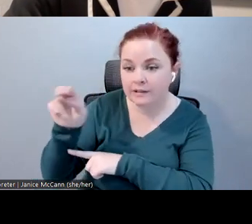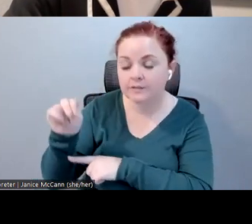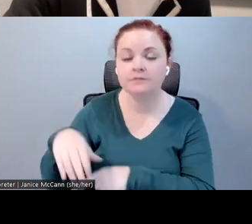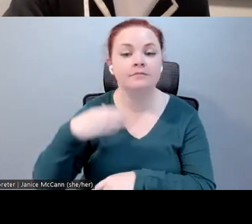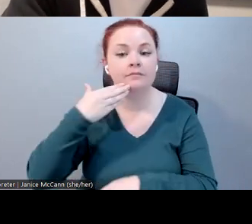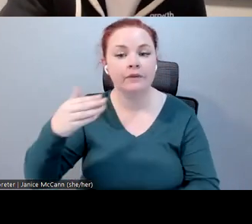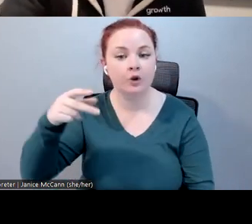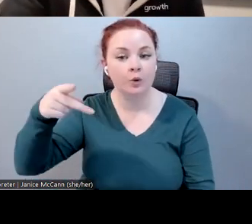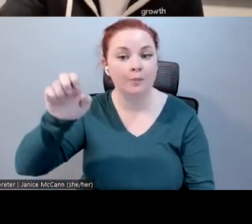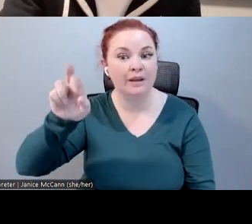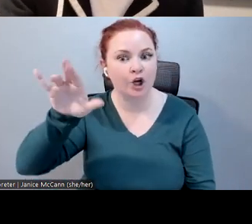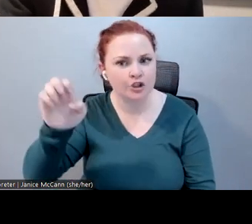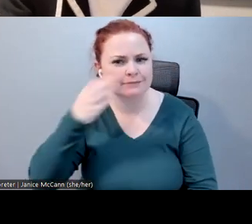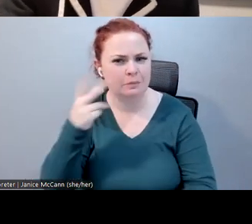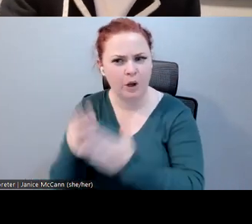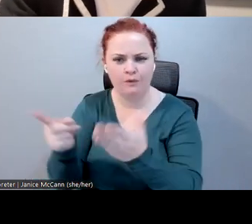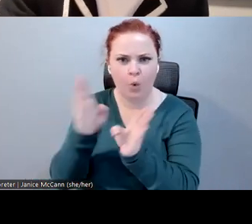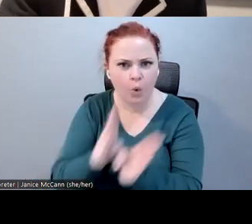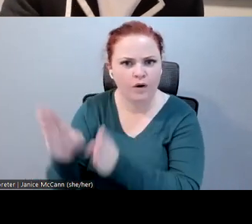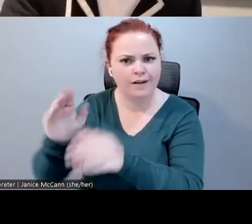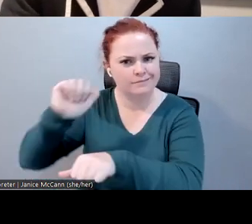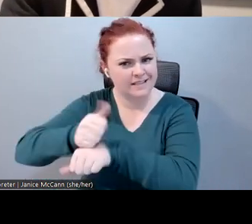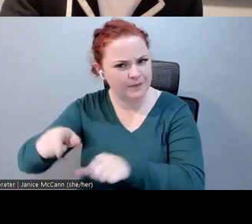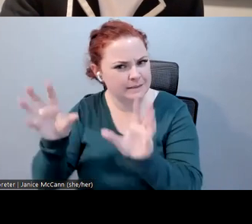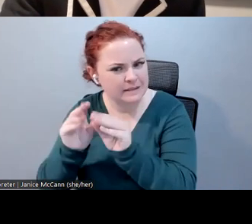organizing this community discussion so we have this